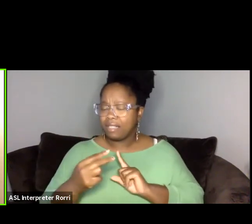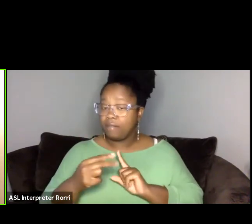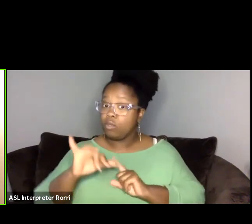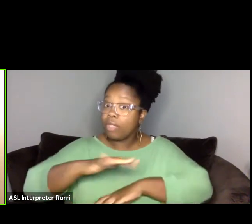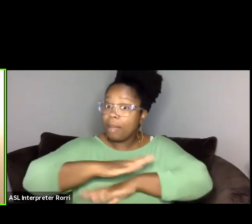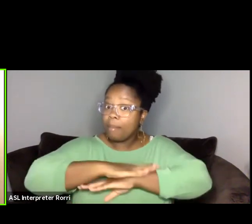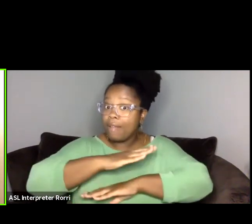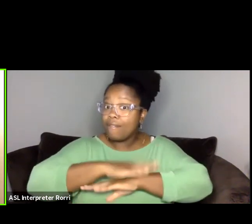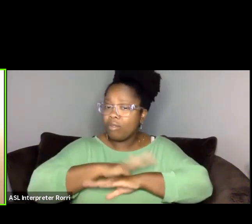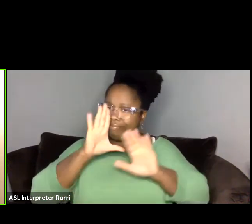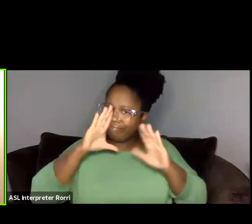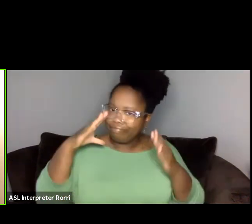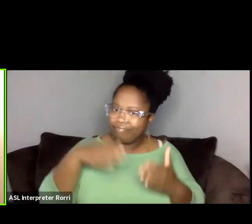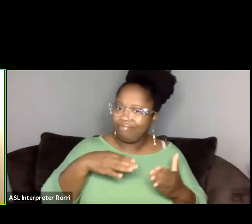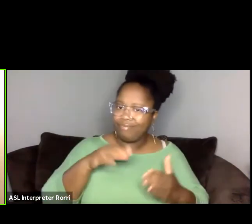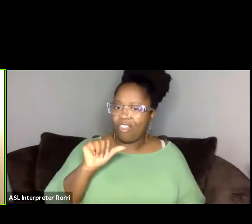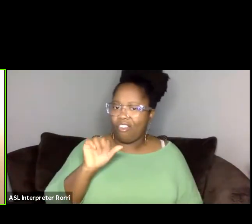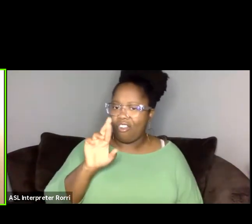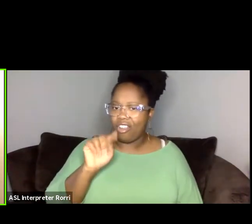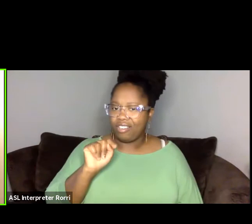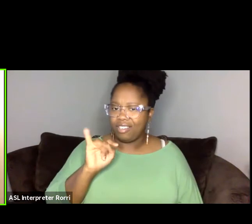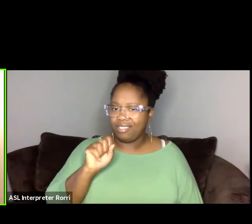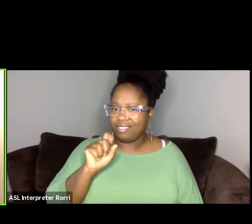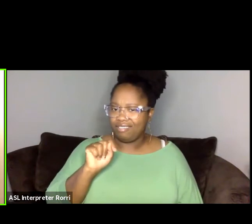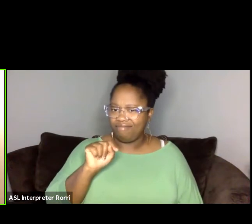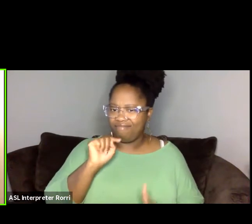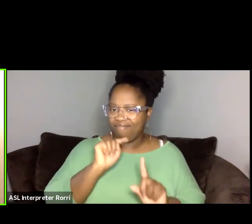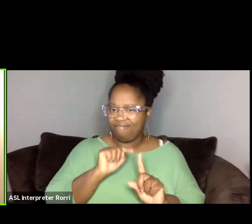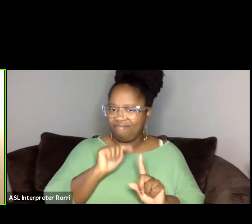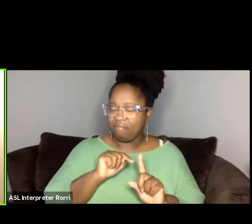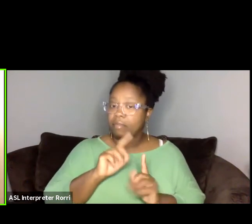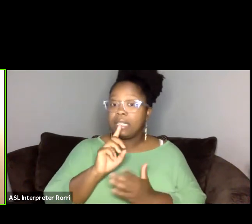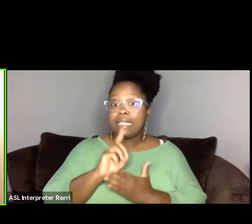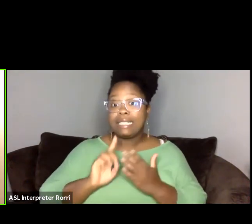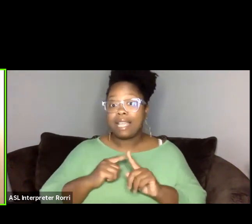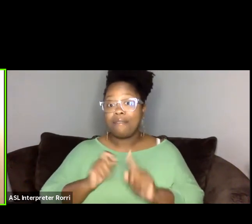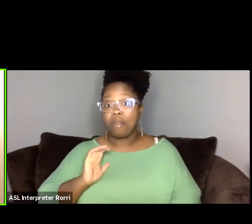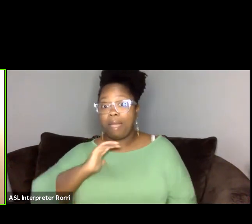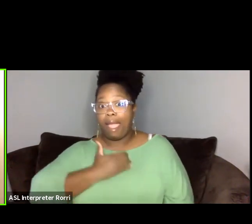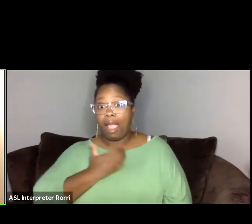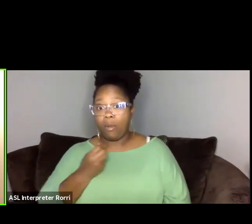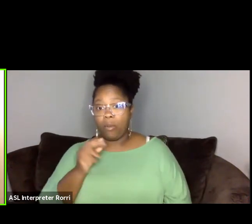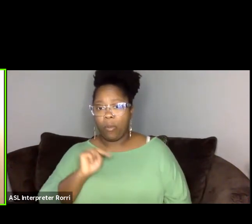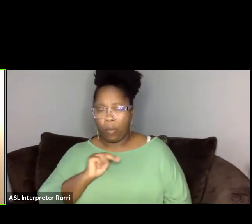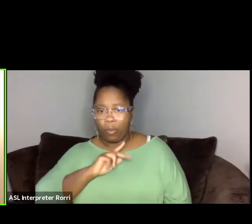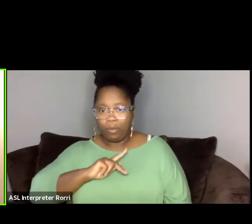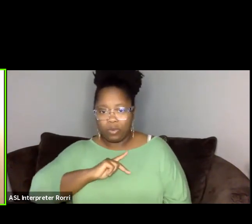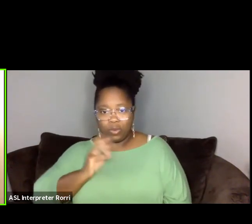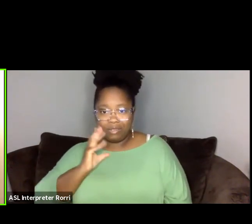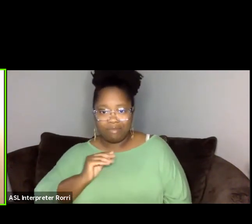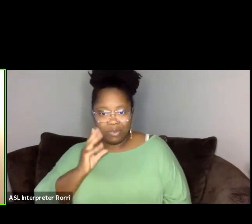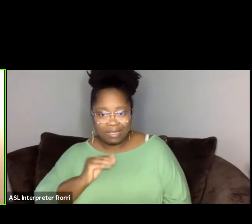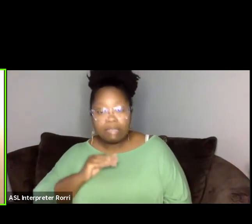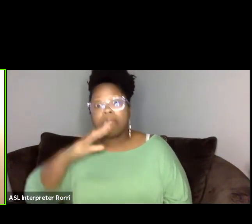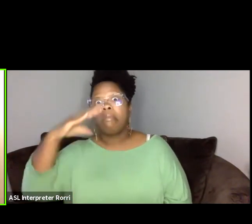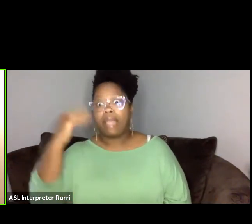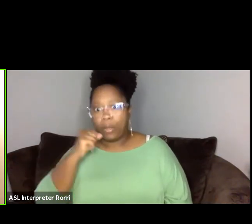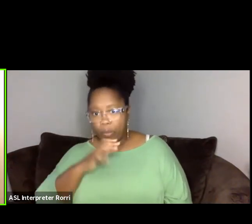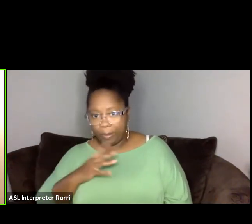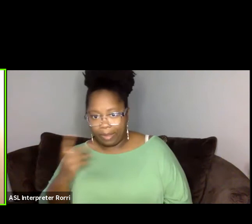and it's, you know, designed from our own experiences as Black women working in entertainment